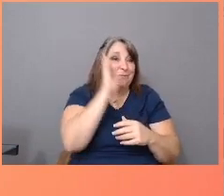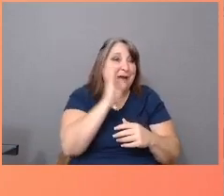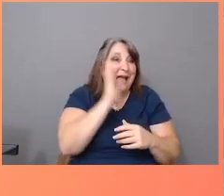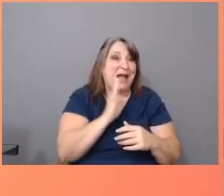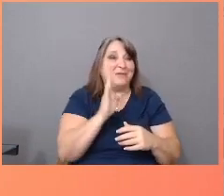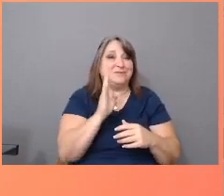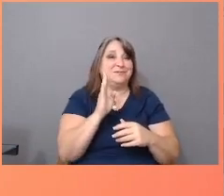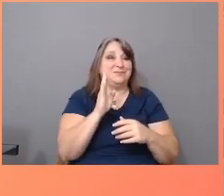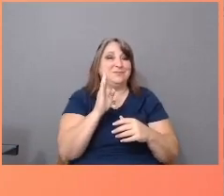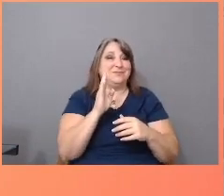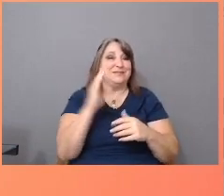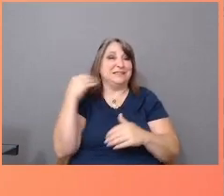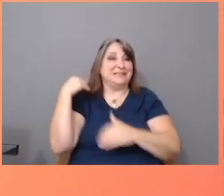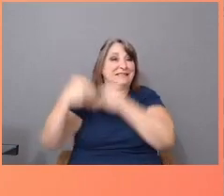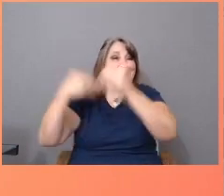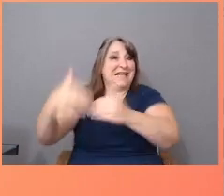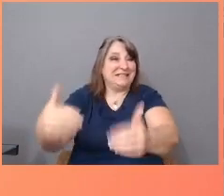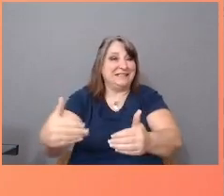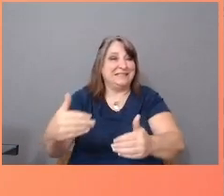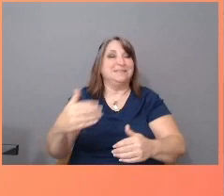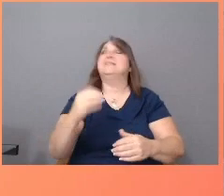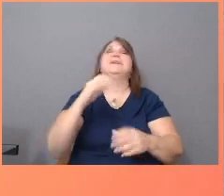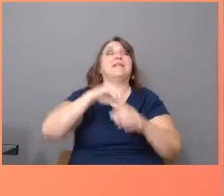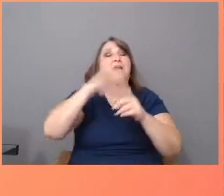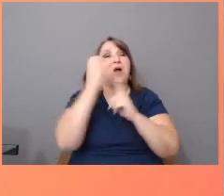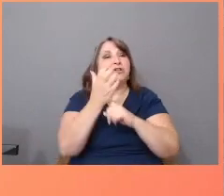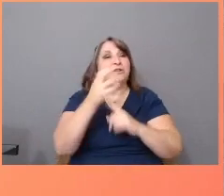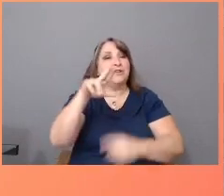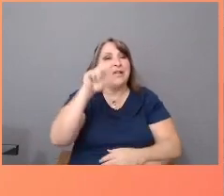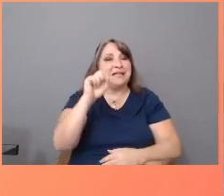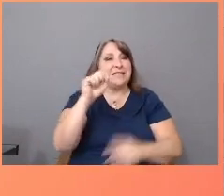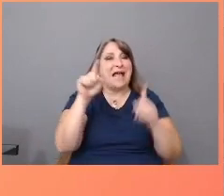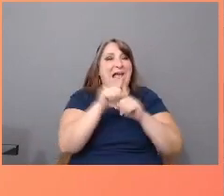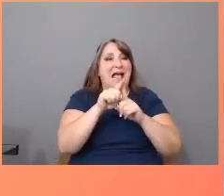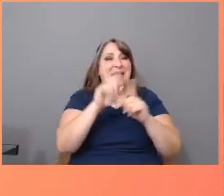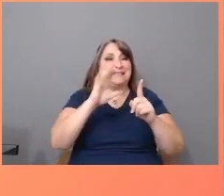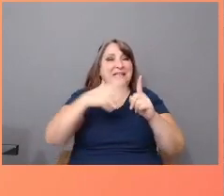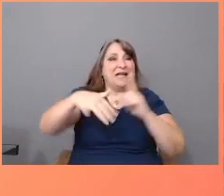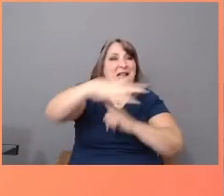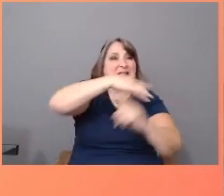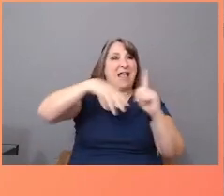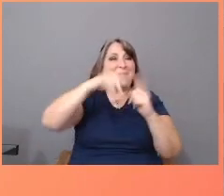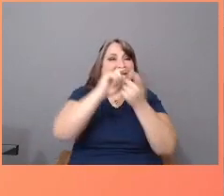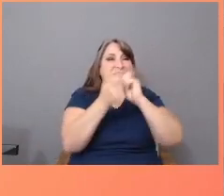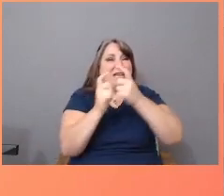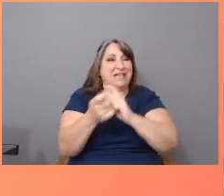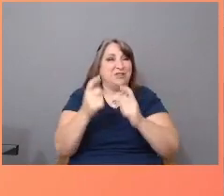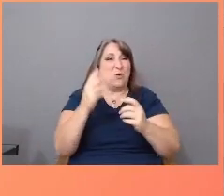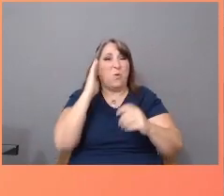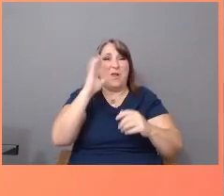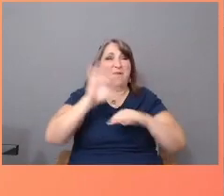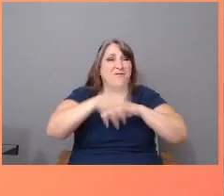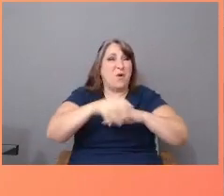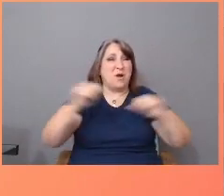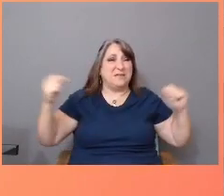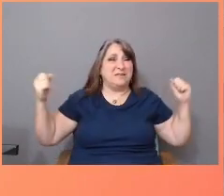of the United States and of our globe as climate change will force migrations of unprecedented proportions throughout the world.